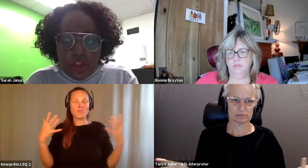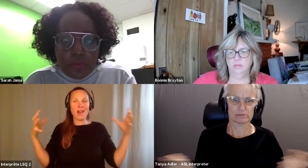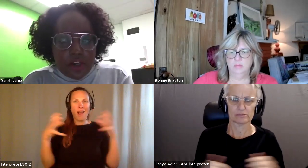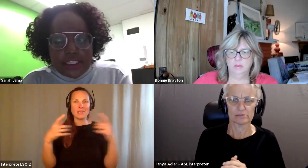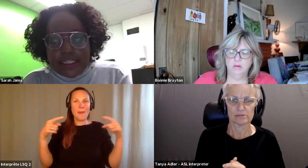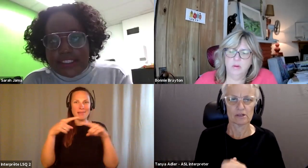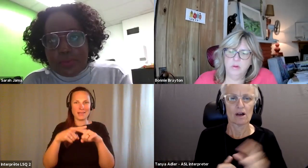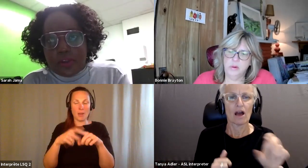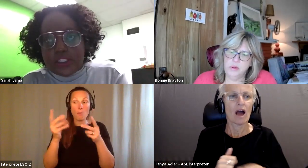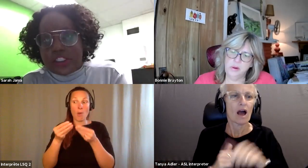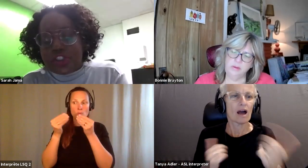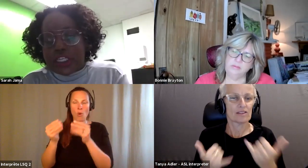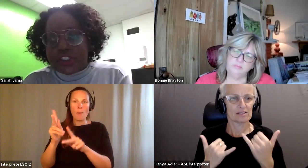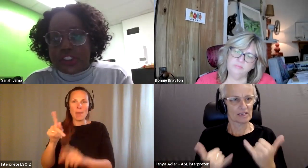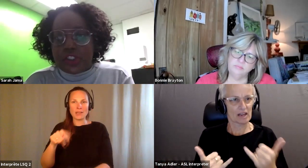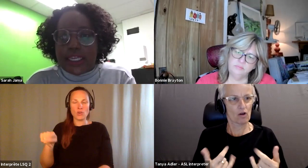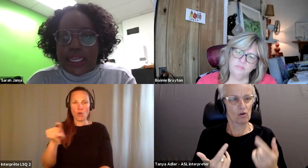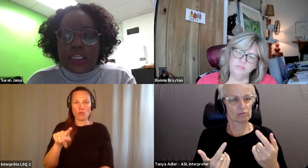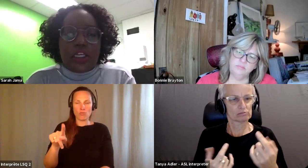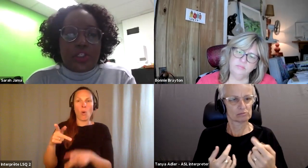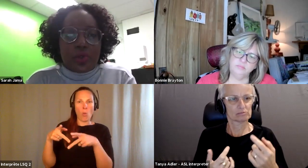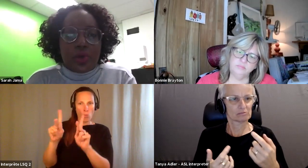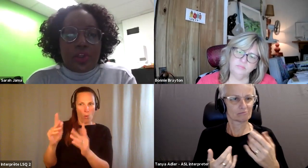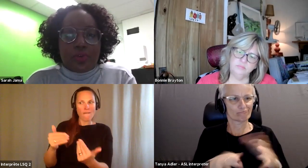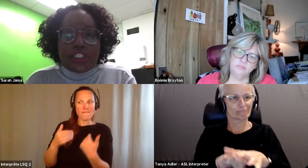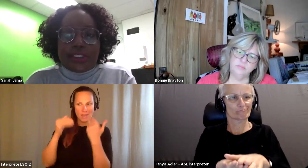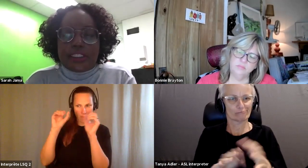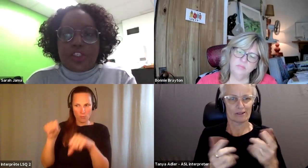Sarah Jama: Another modern day example of this intersection is looking at you know the recent.